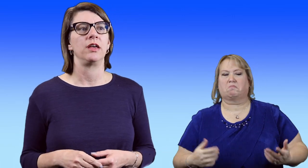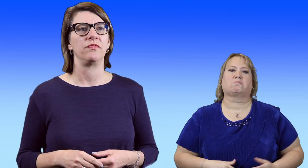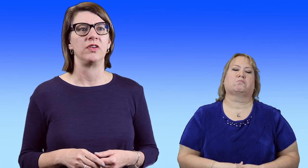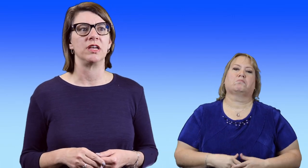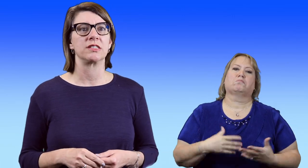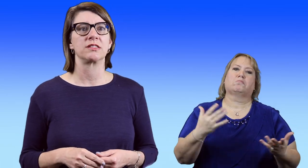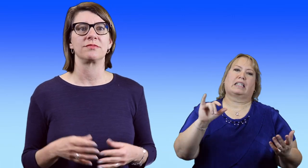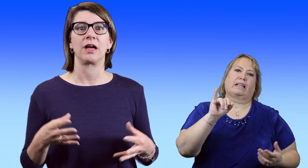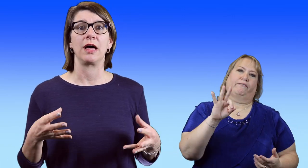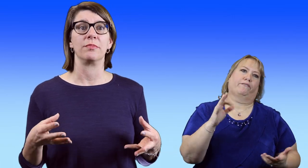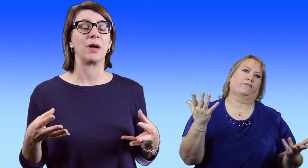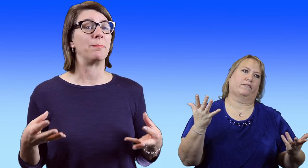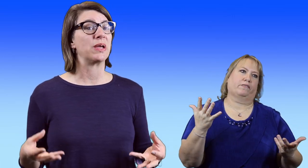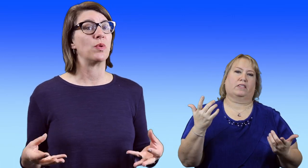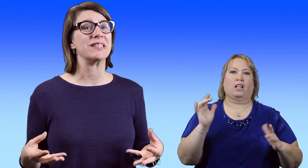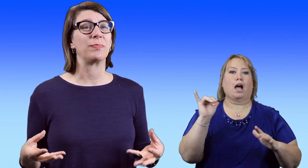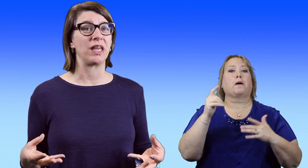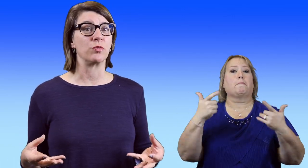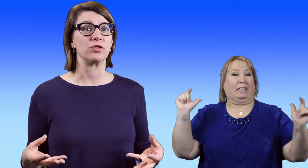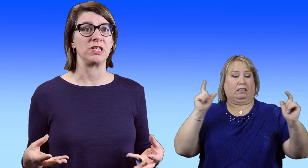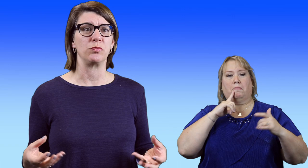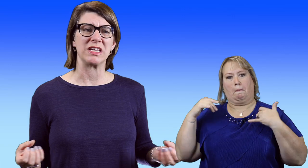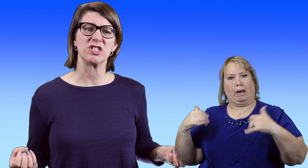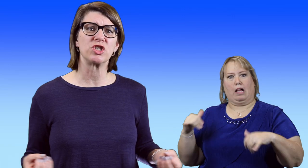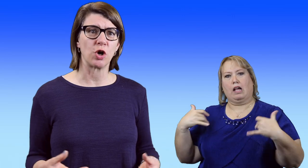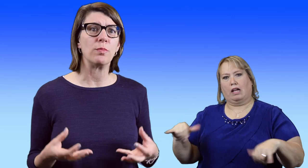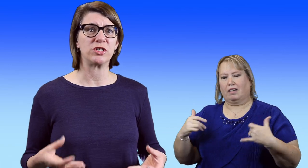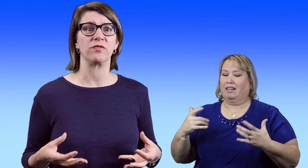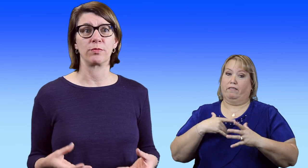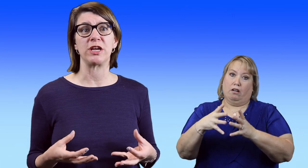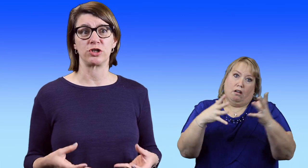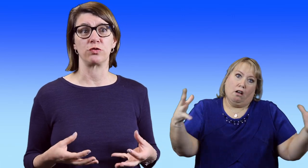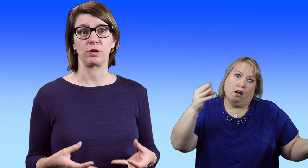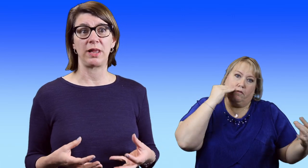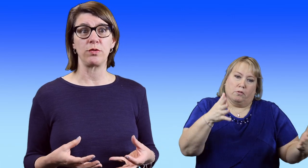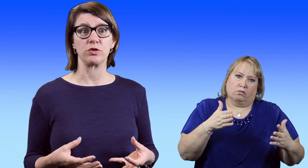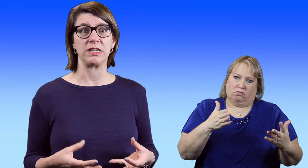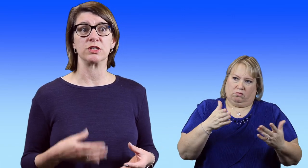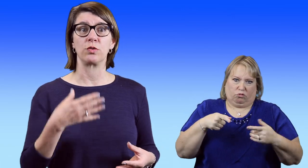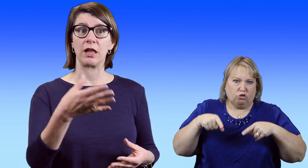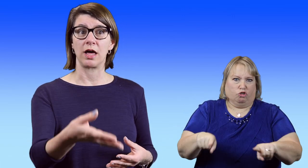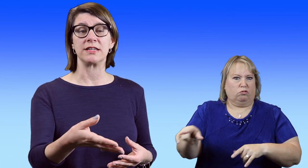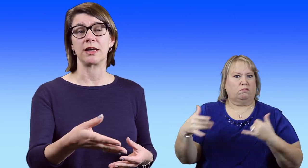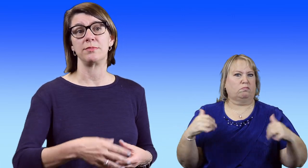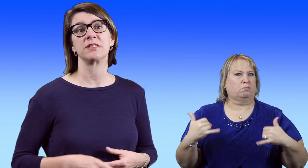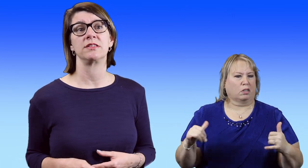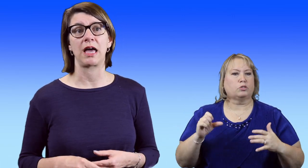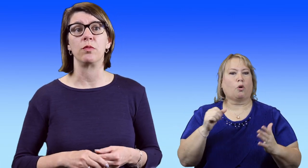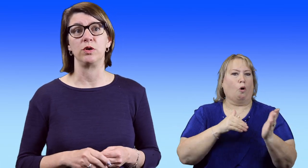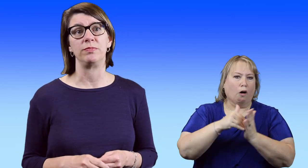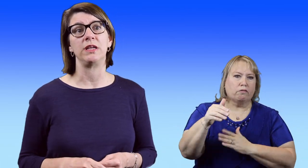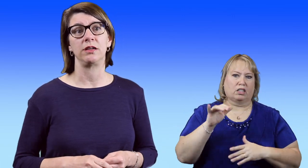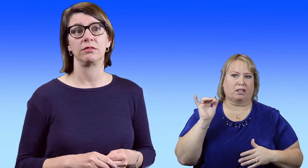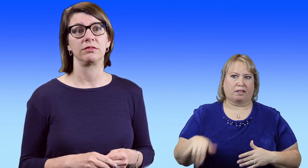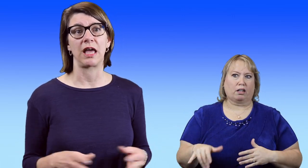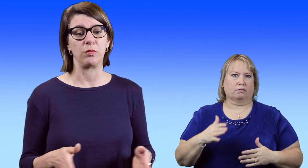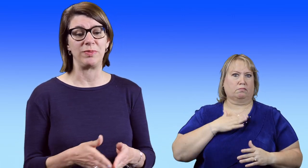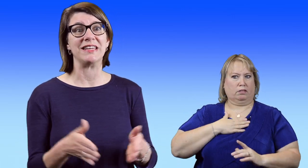If it's -- a big one is play routine. We get so much information through the play routine. So a lot of times that would be nice and open.